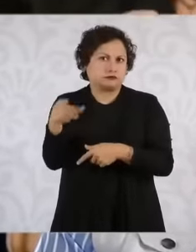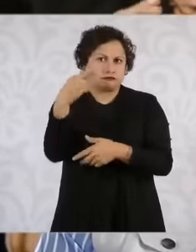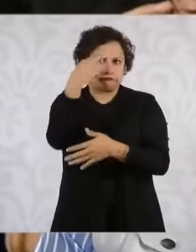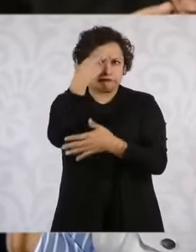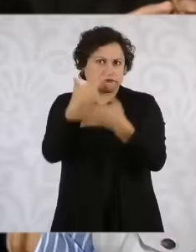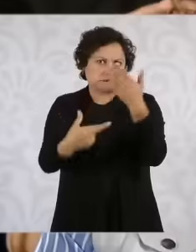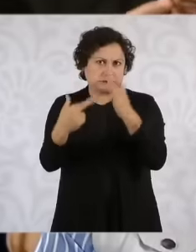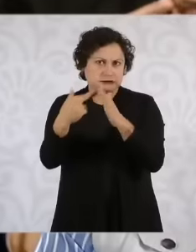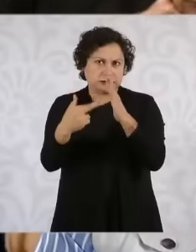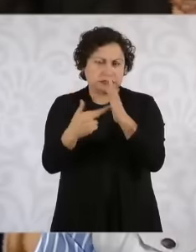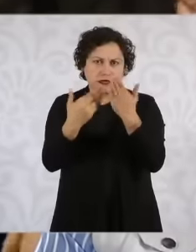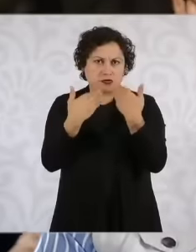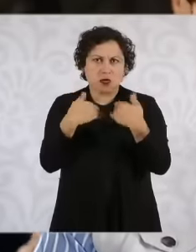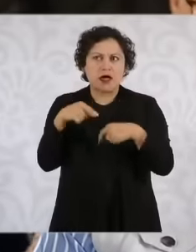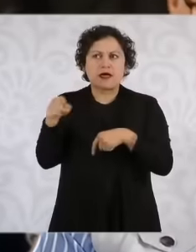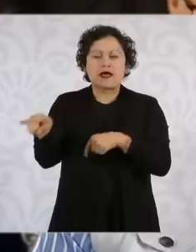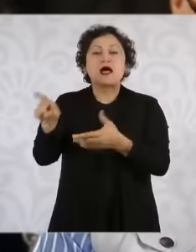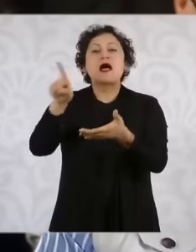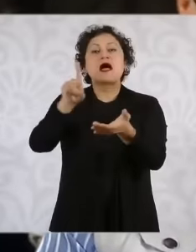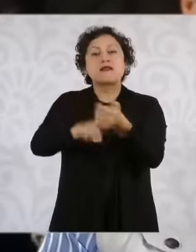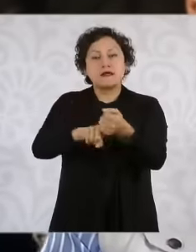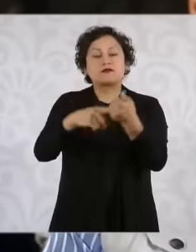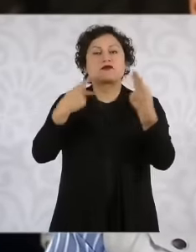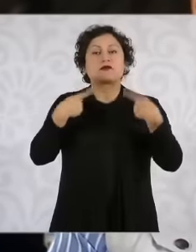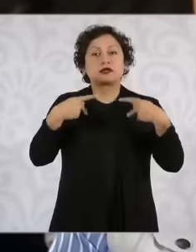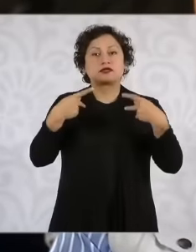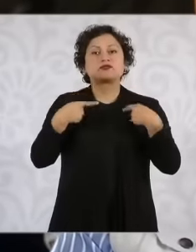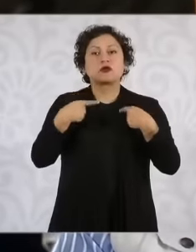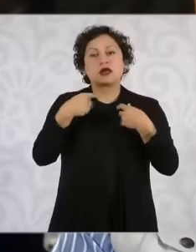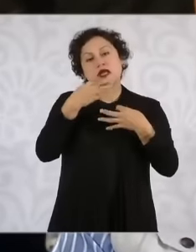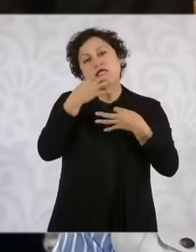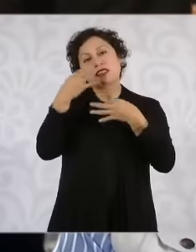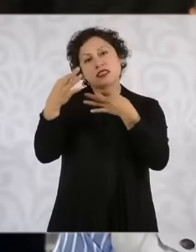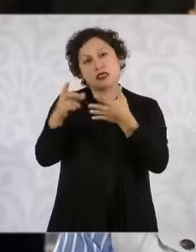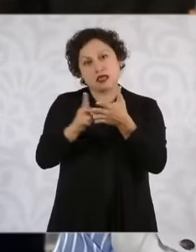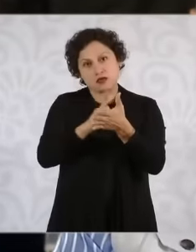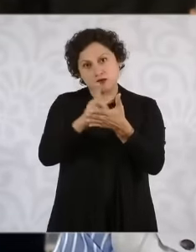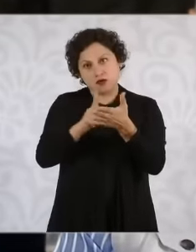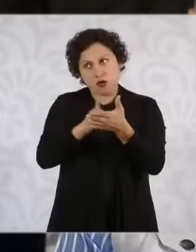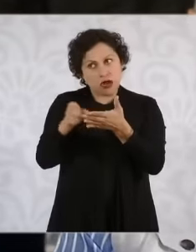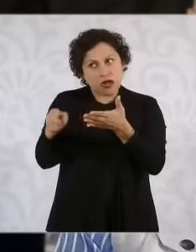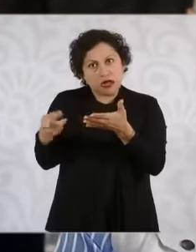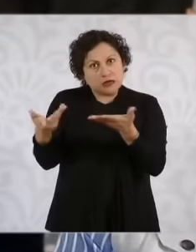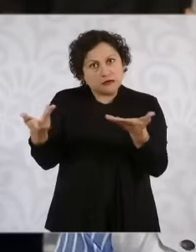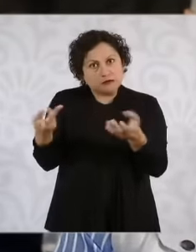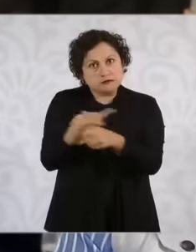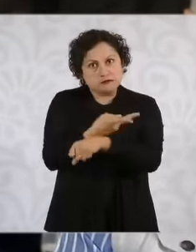with drug addiction problems, so one of the things Well, I don't know, can you tell me if it is one